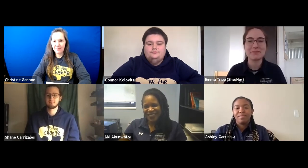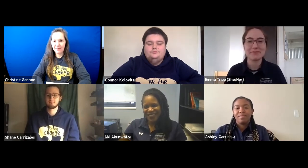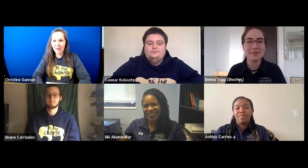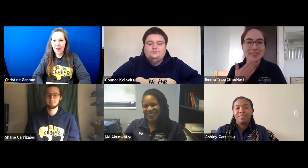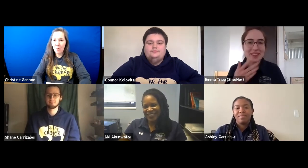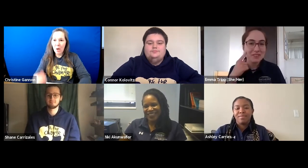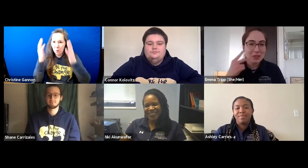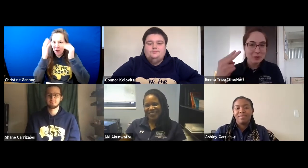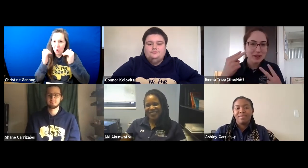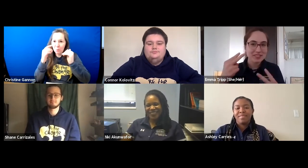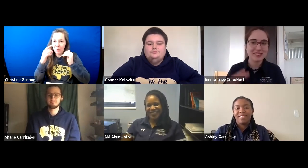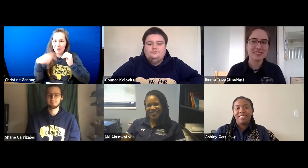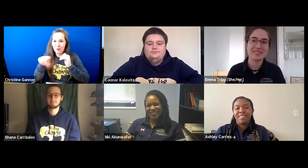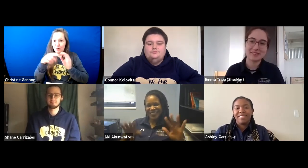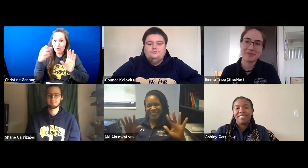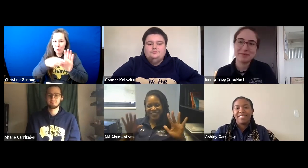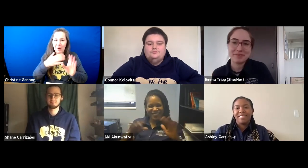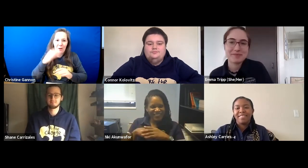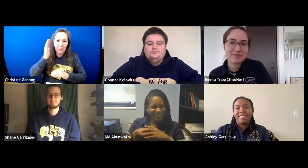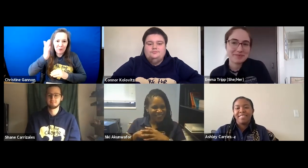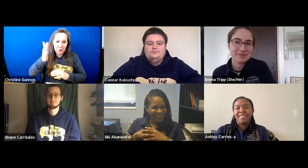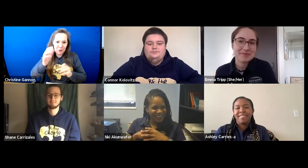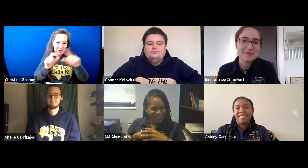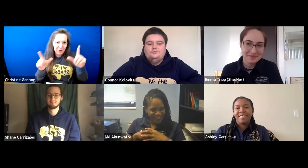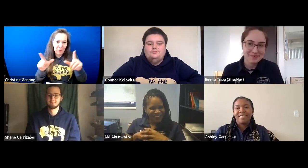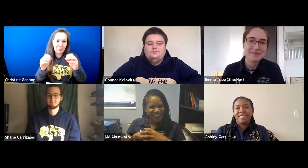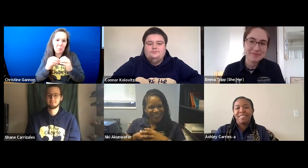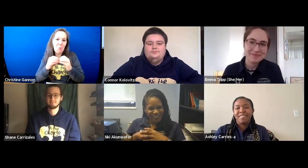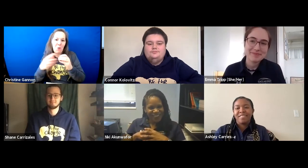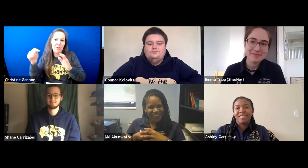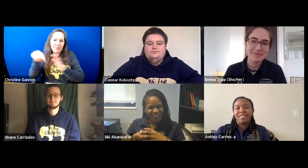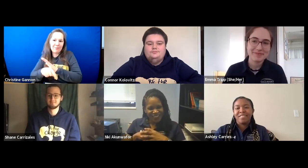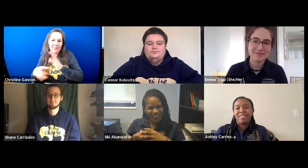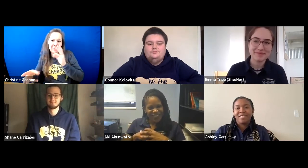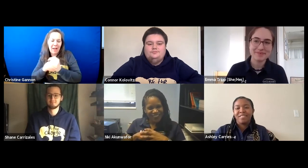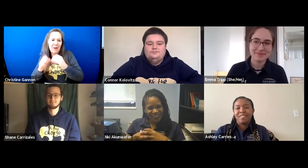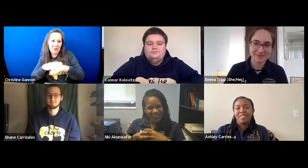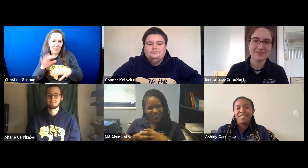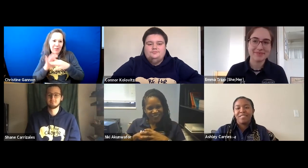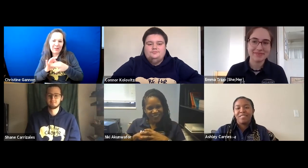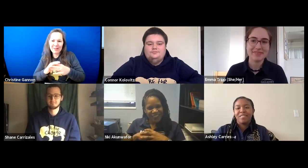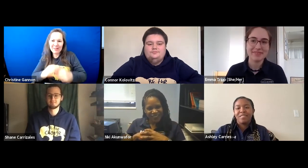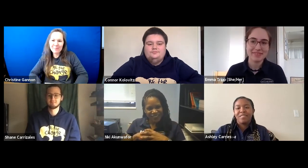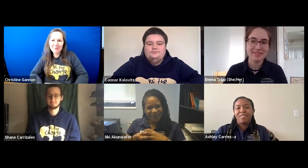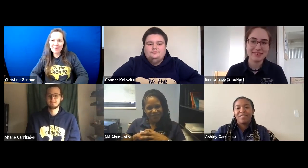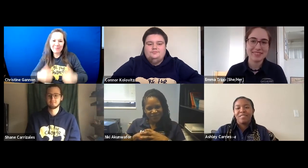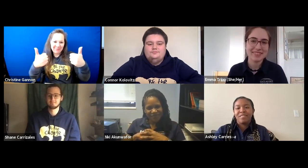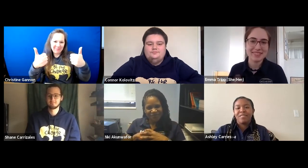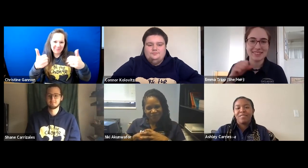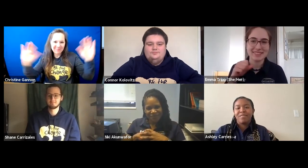>I hope that you join more of our vlogs later going more in-depth about relationships. >Goodbye!